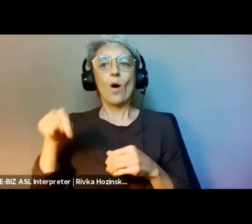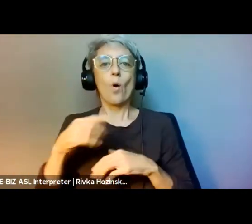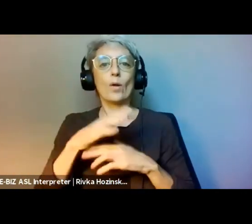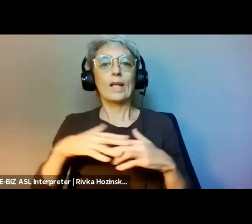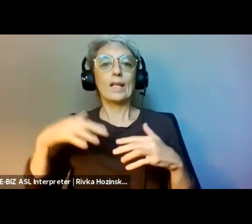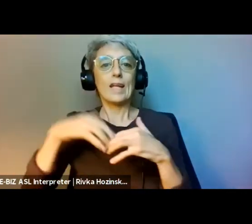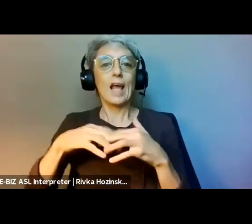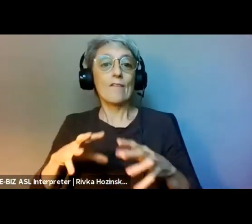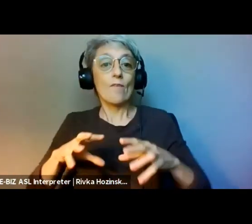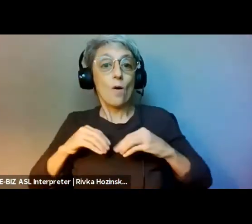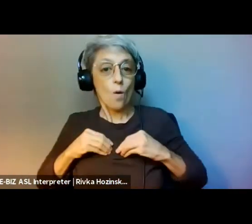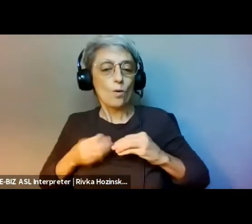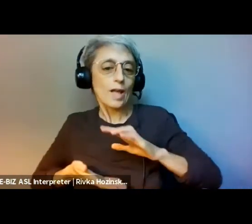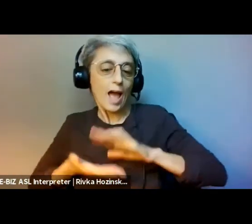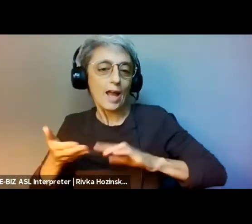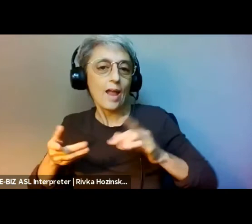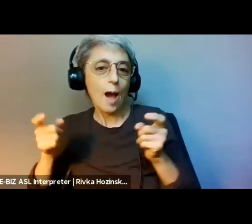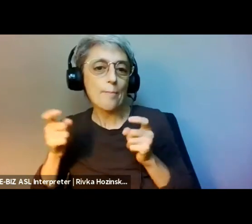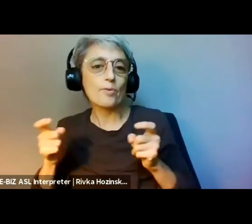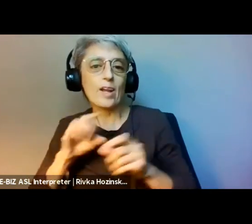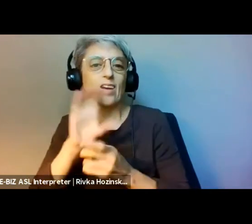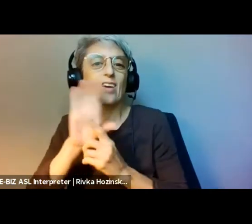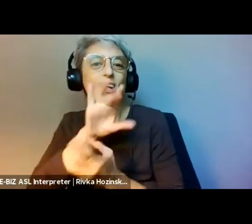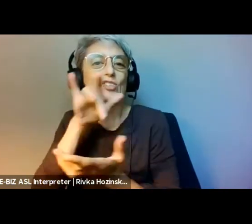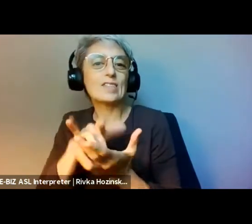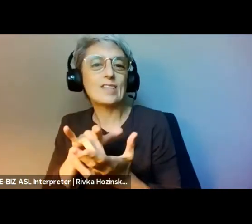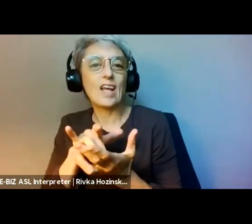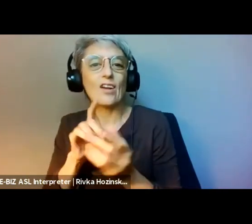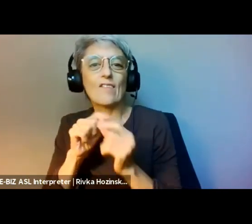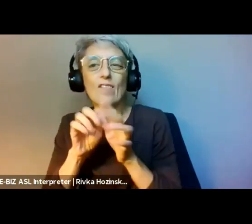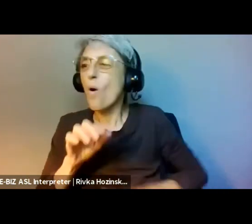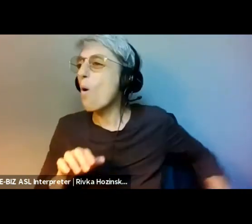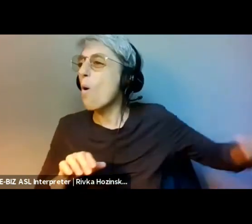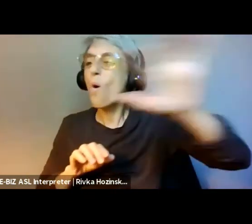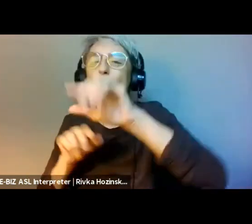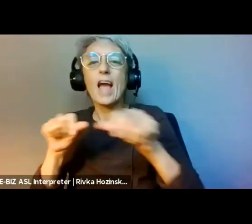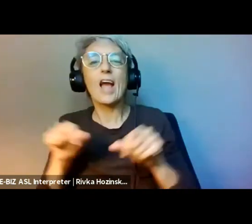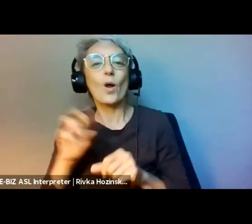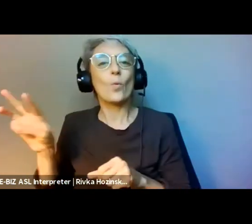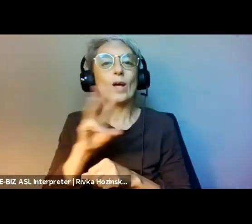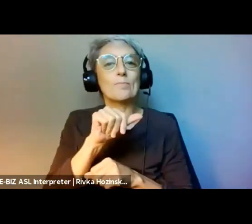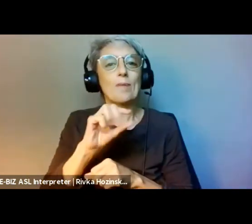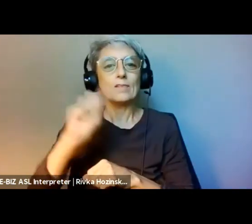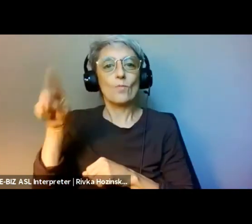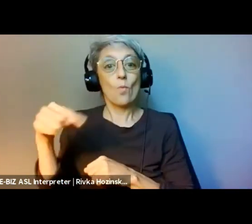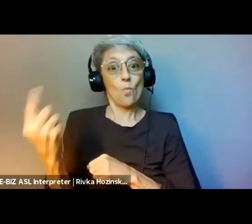extraction of our natural resources, and forced through militarism. The just transition is first to begin